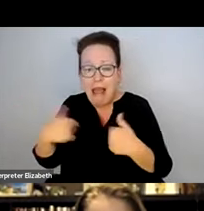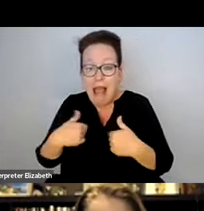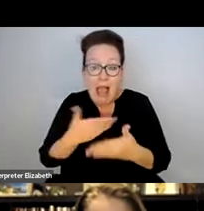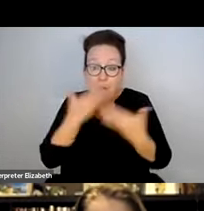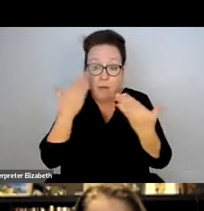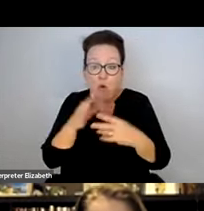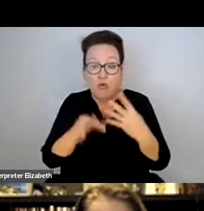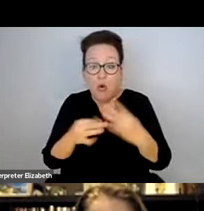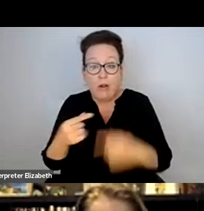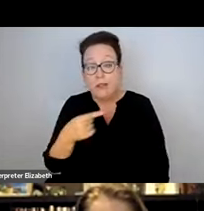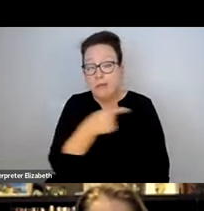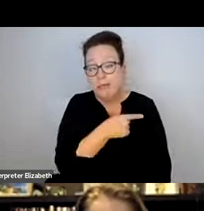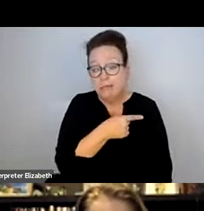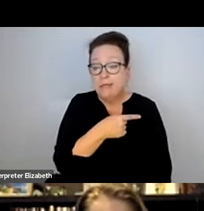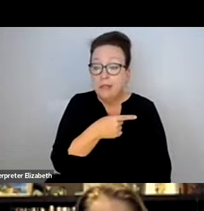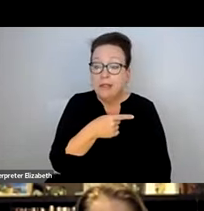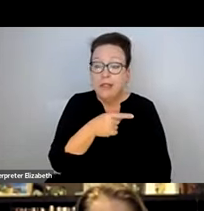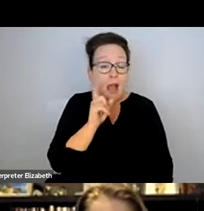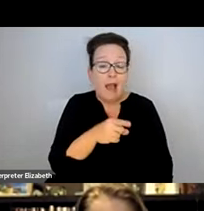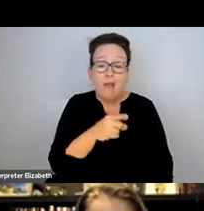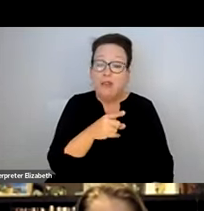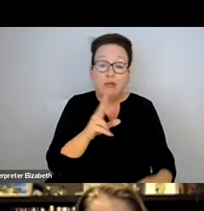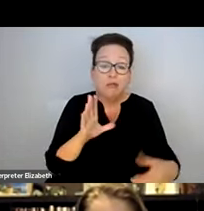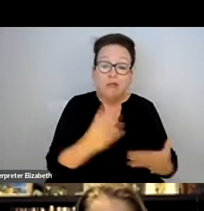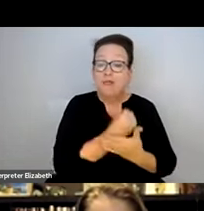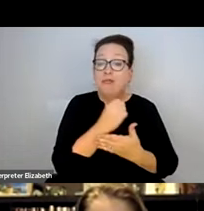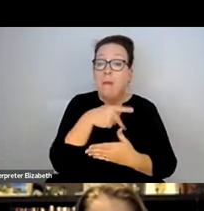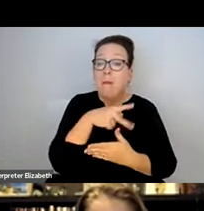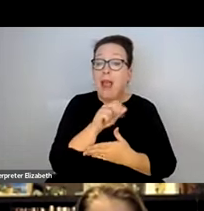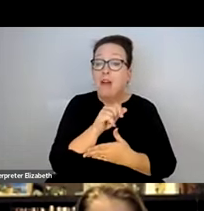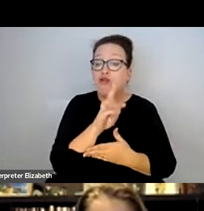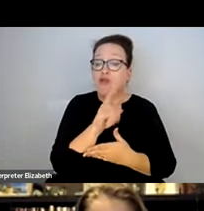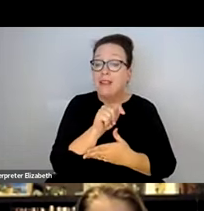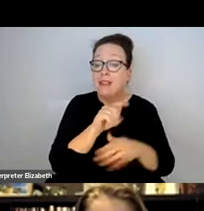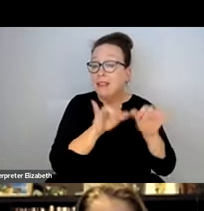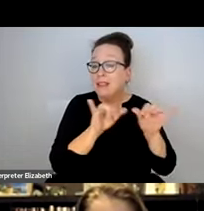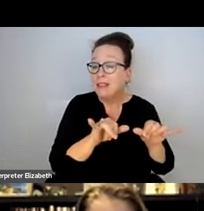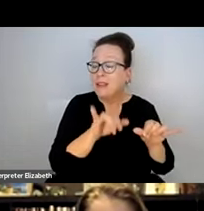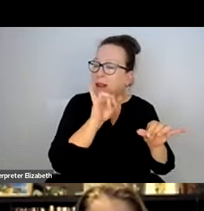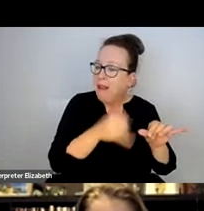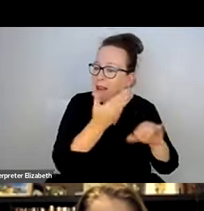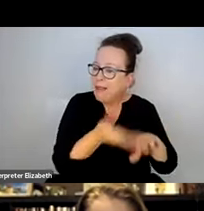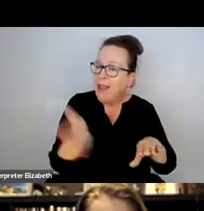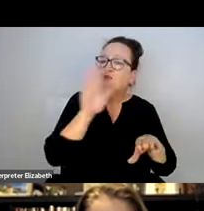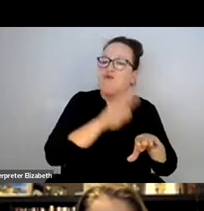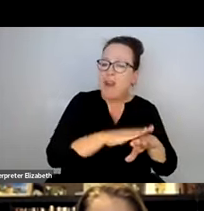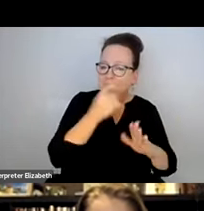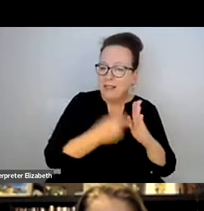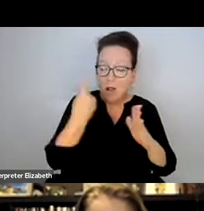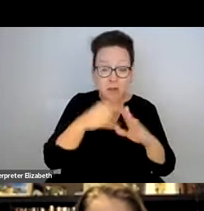WHEN THAT IS MADE COMPLETELY INACCESSIBLE TO ME, I DON'T HAVE A CHOICE RATHER THAN GOING TO THE PARATRANSIT SYSTEM, WHICH